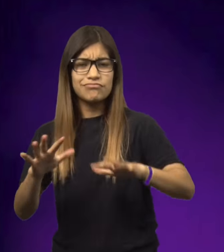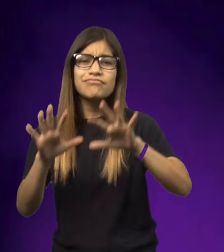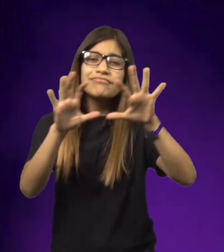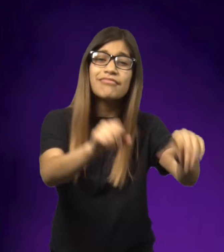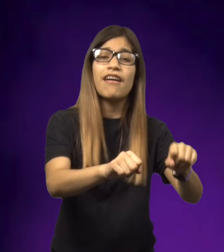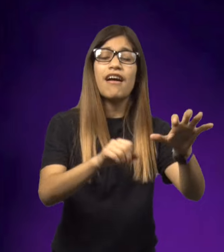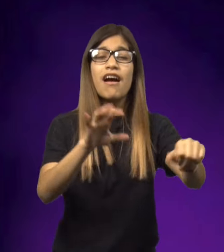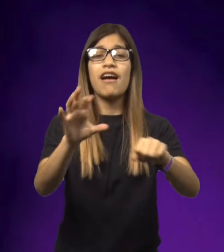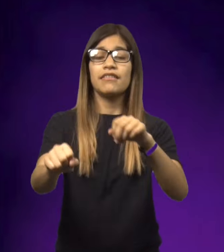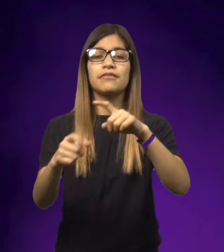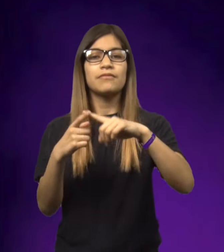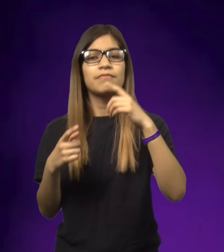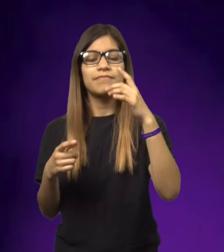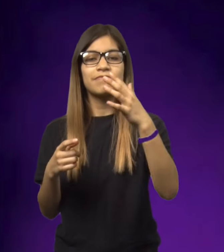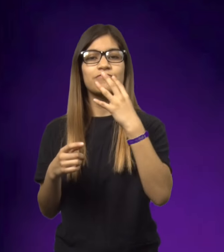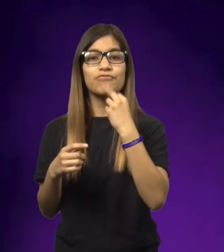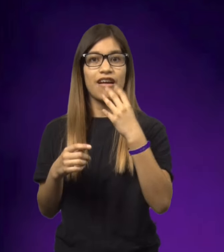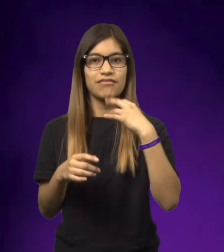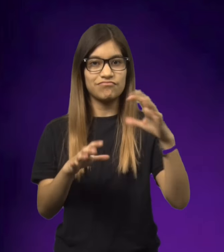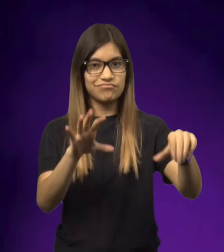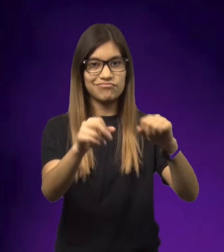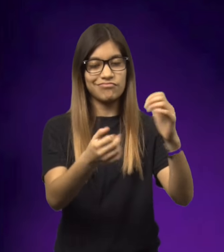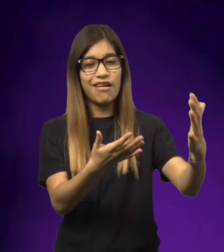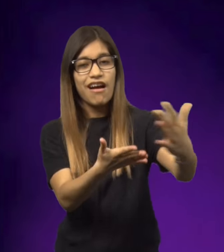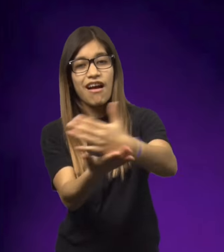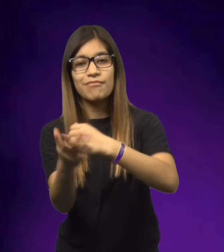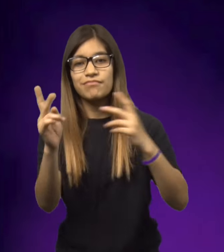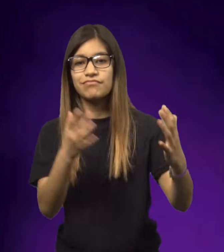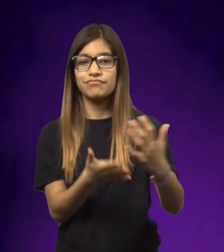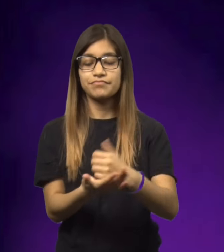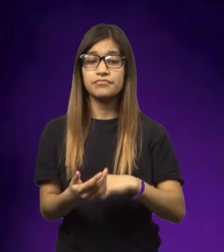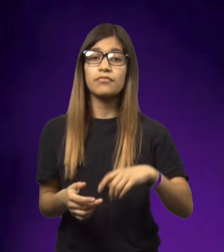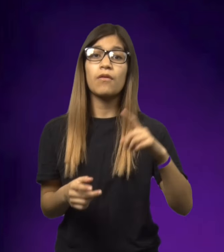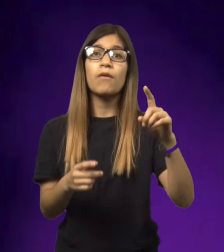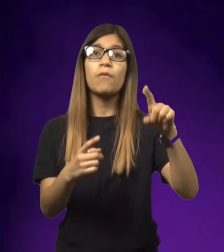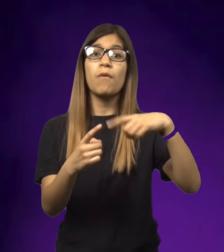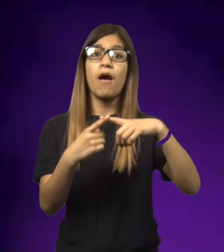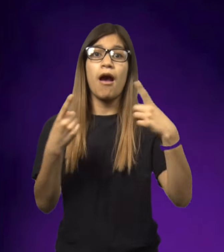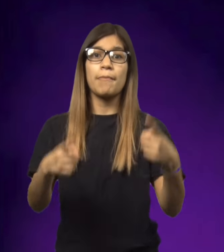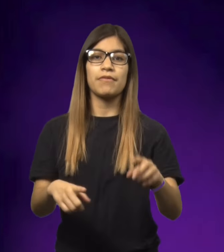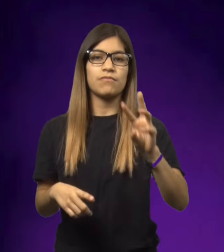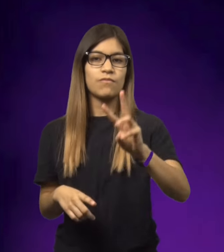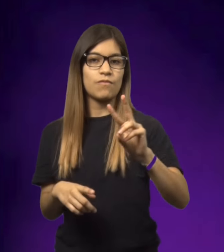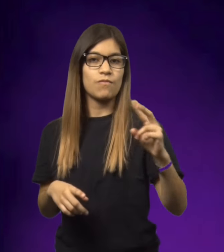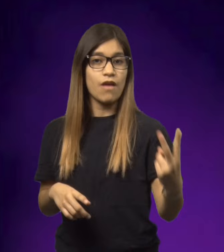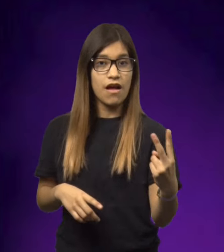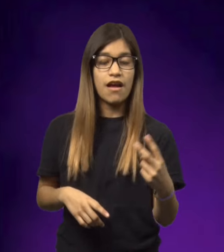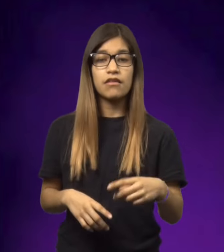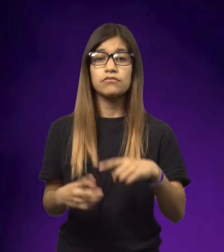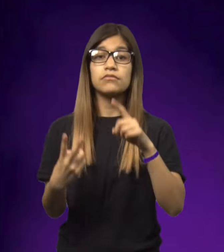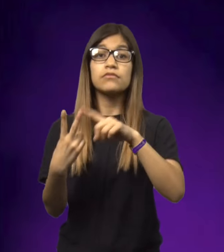The German Army had begun occupying different territories and gathering up all the Jewish people.